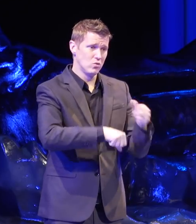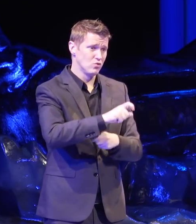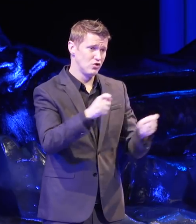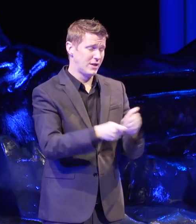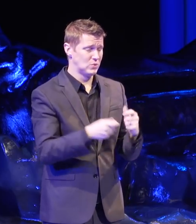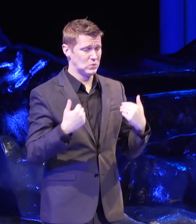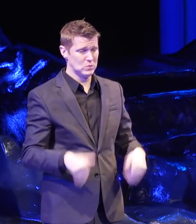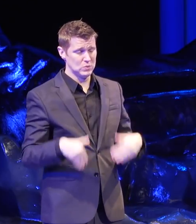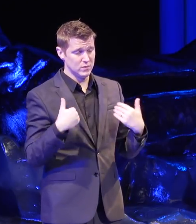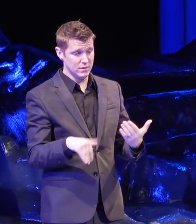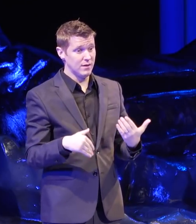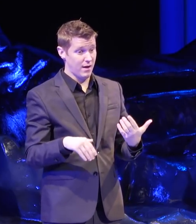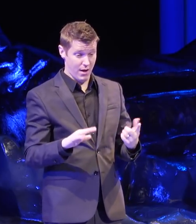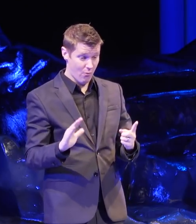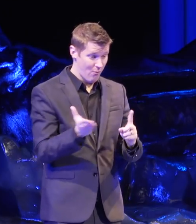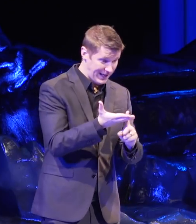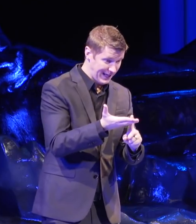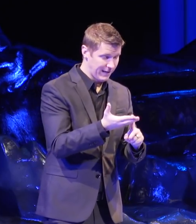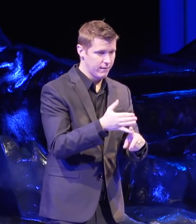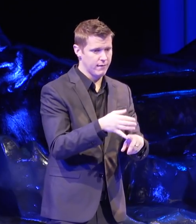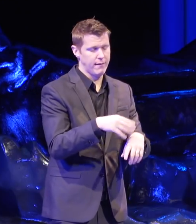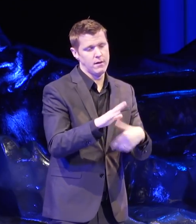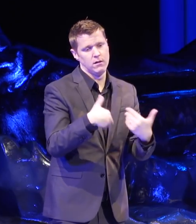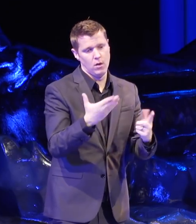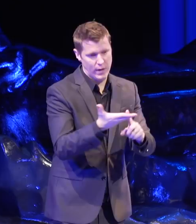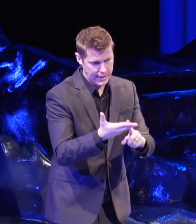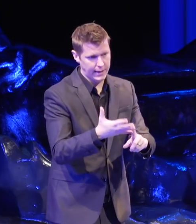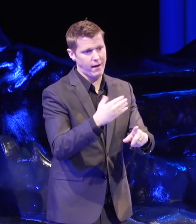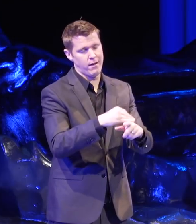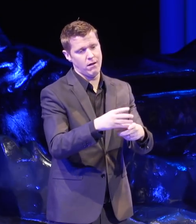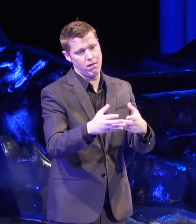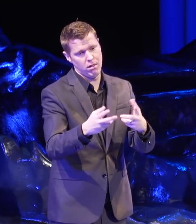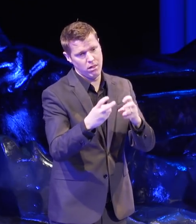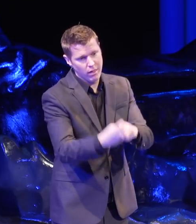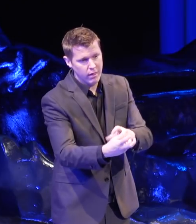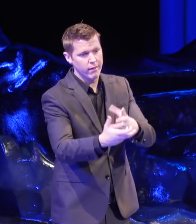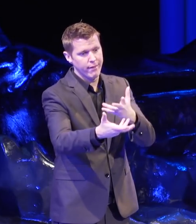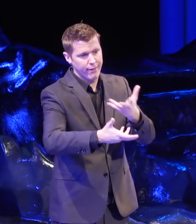I mean, winning people over and then winning more people over and then winning more people over is tiring